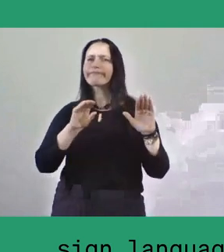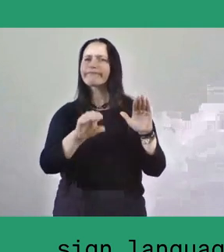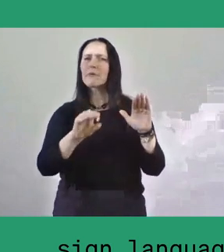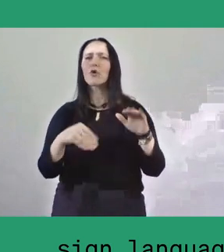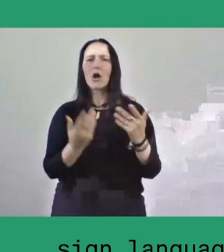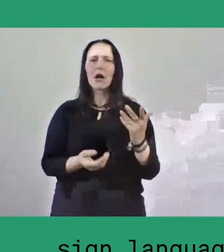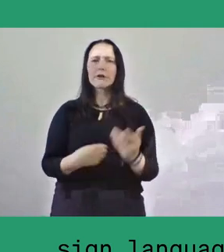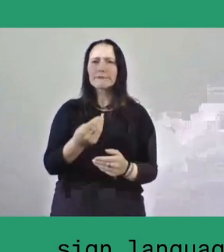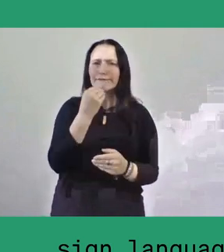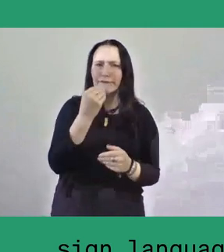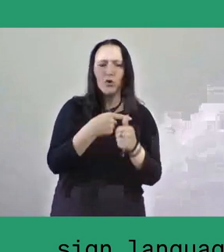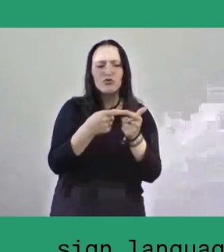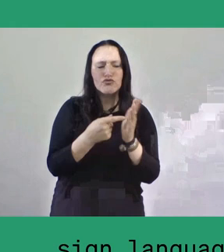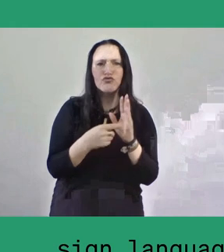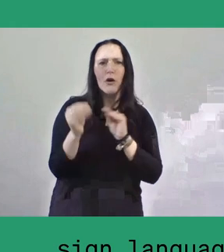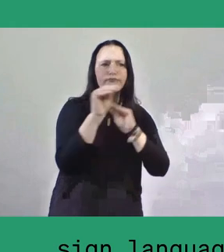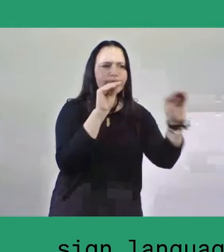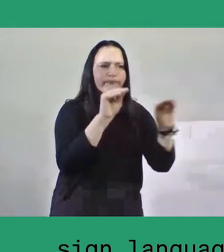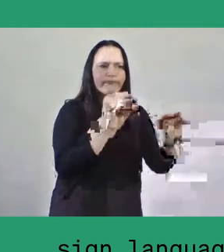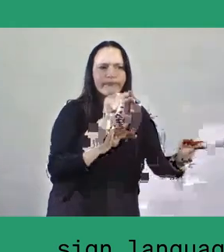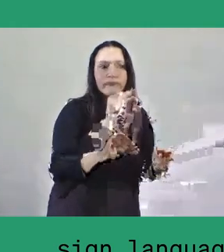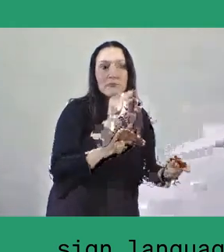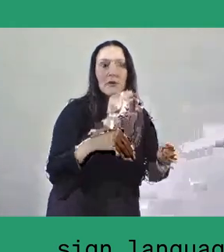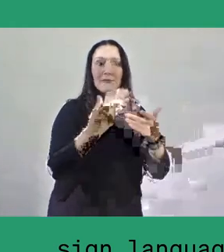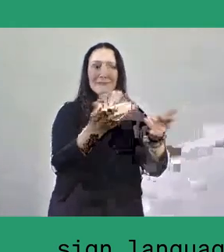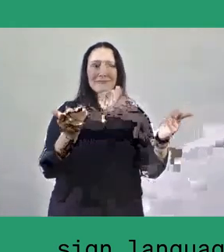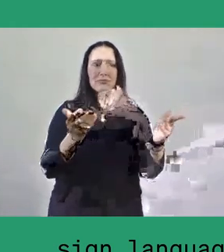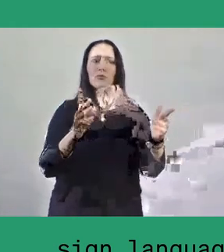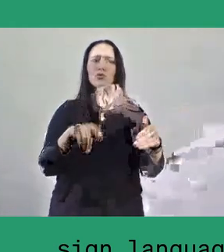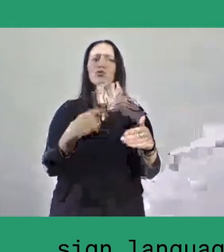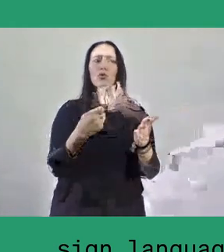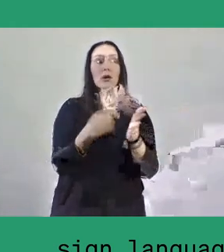It can be seen also as a set of values in cosmology